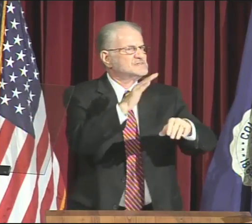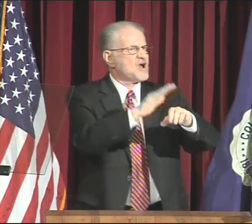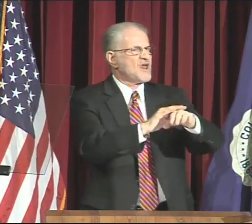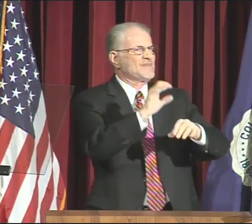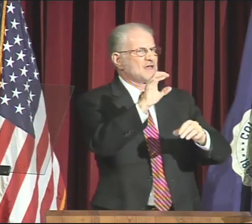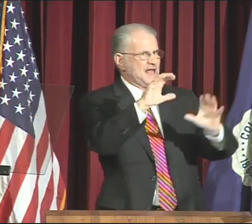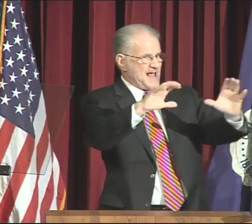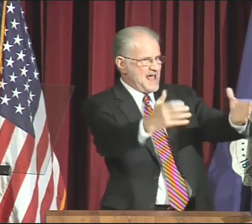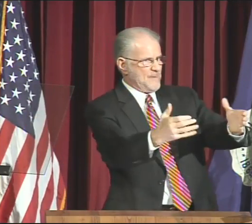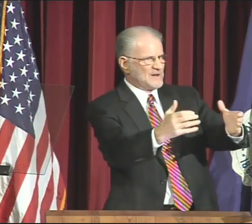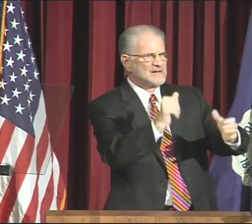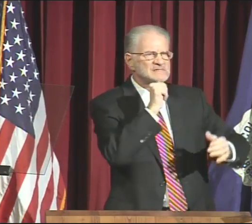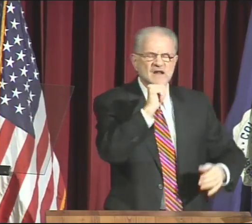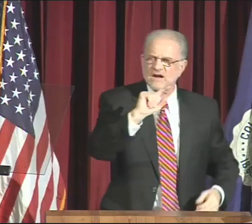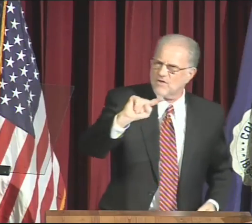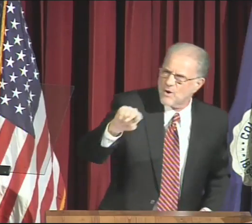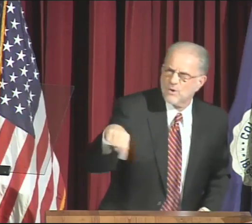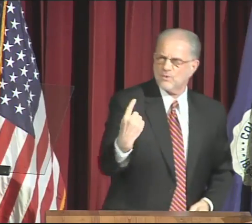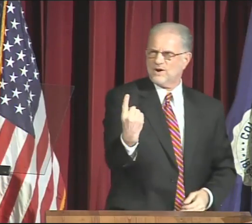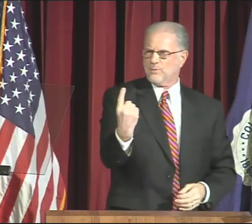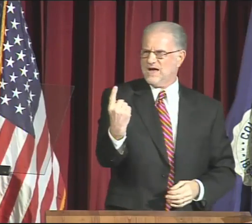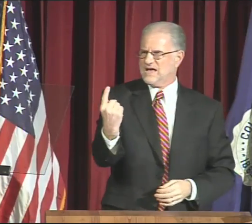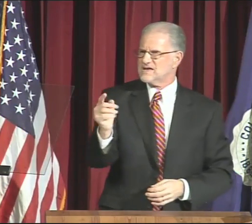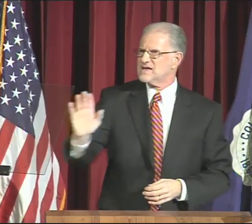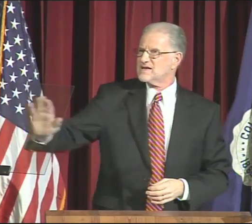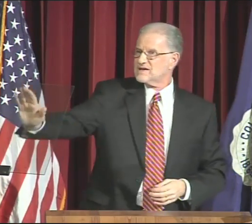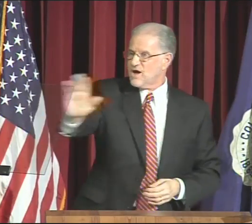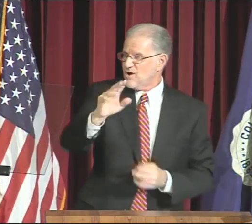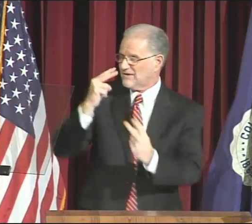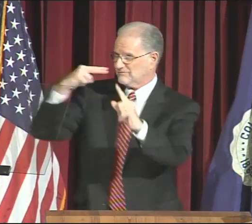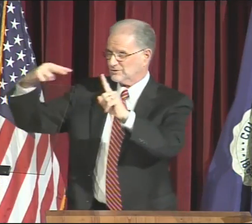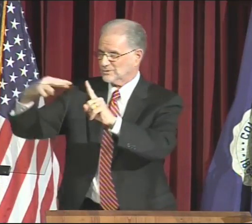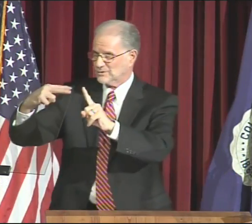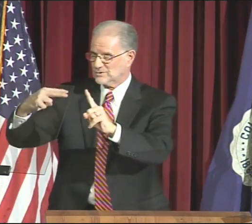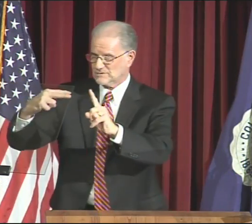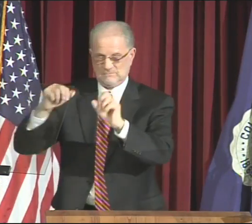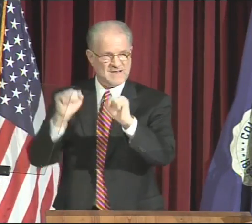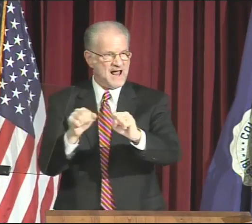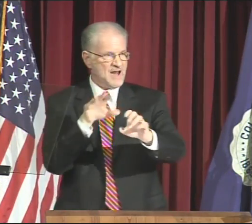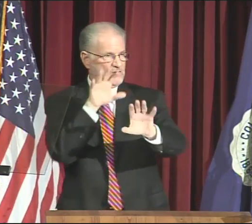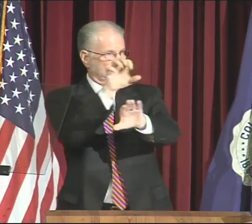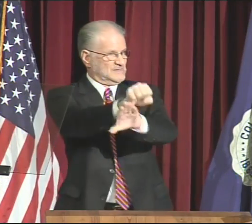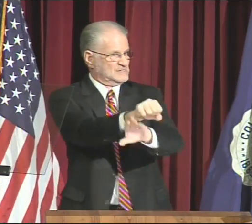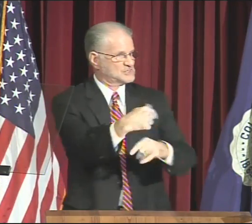Service on the Cabinet is not the only way